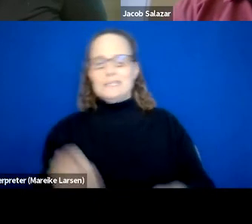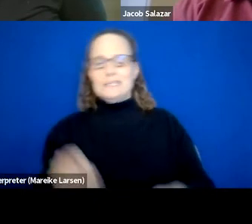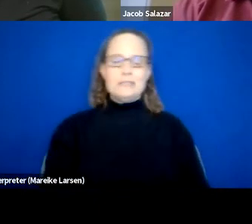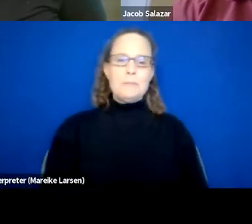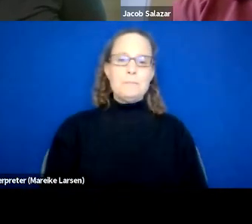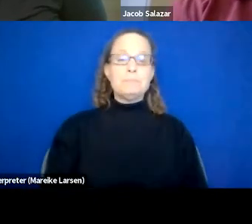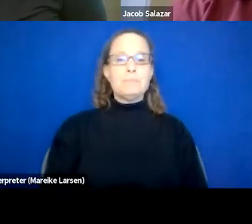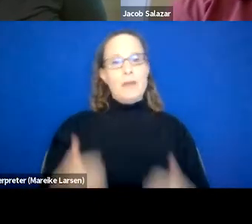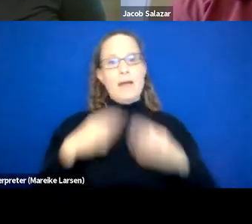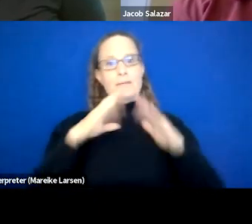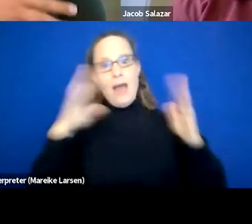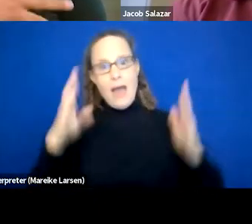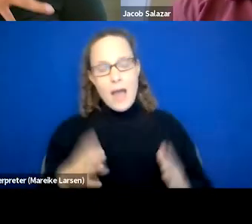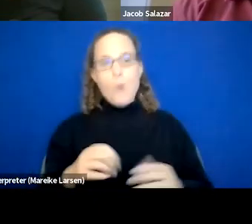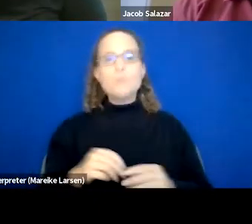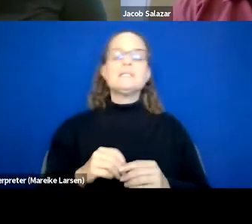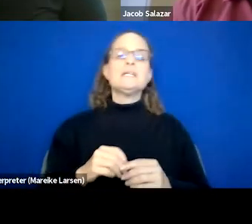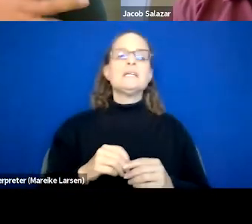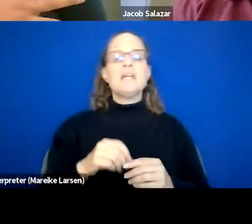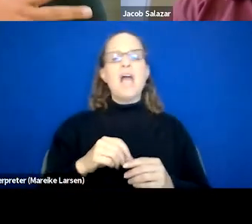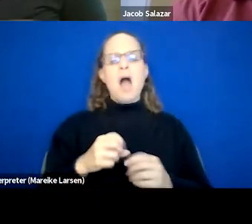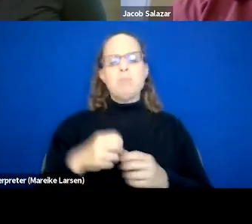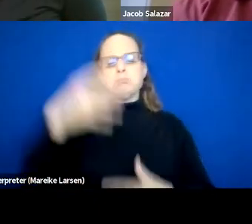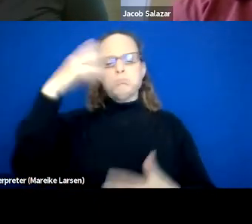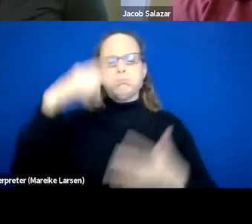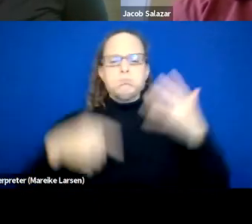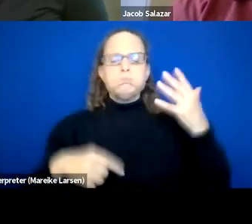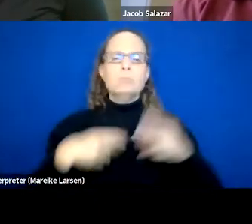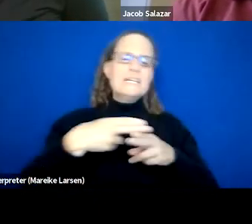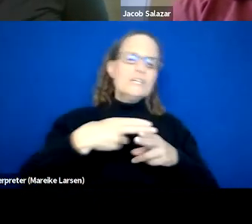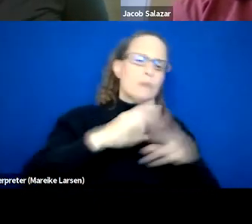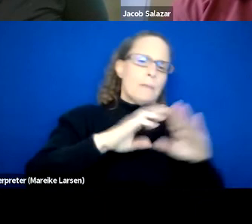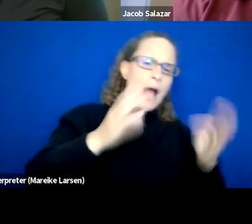We have housings and our housing ranges from some interim housing that we recently